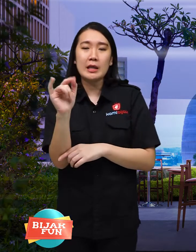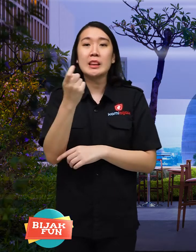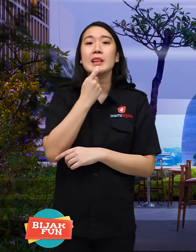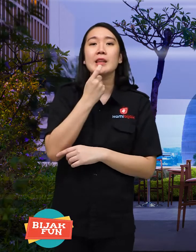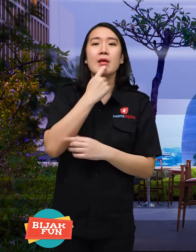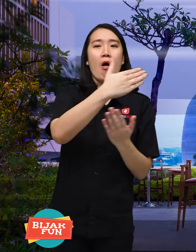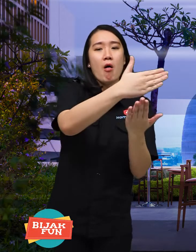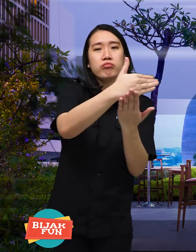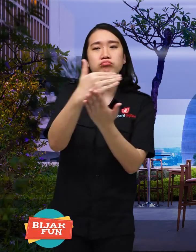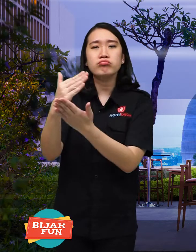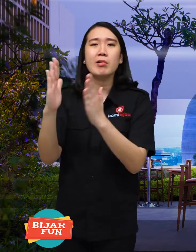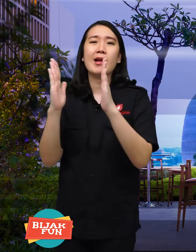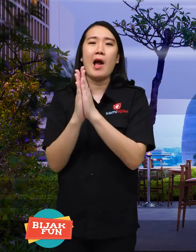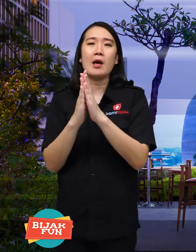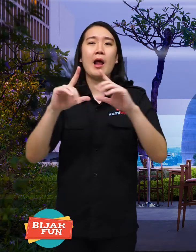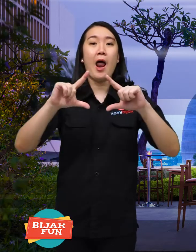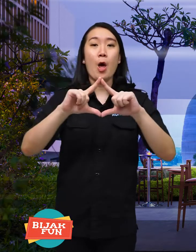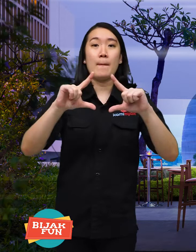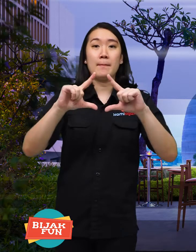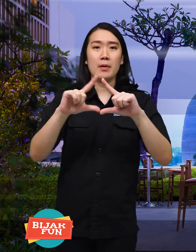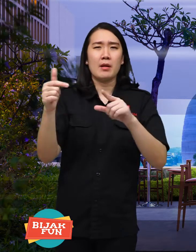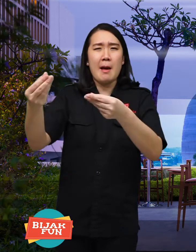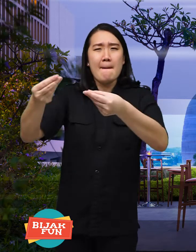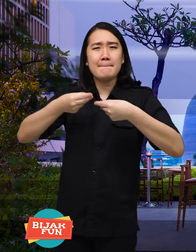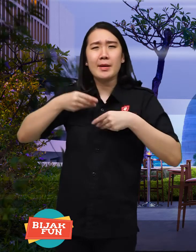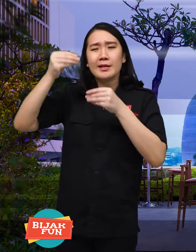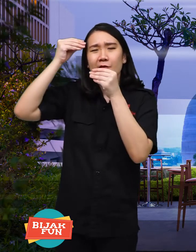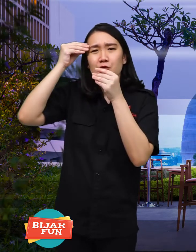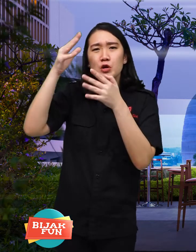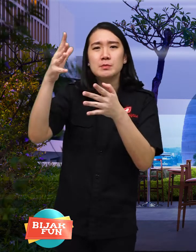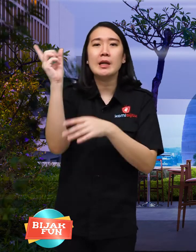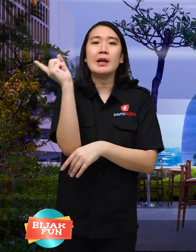He gets information from his teacher and friends